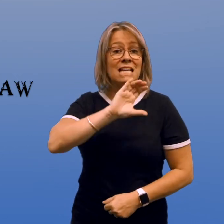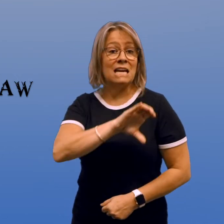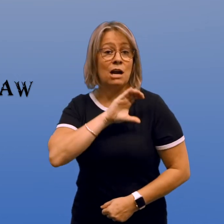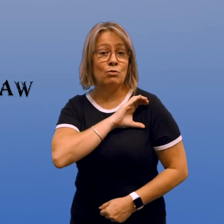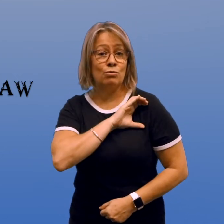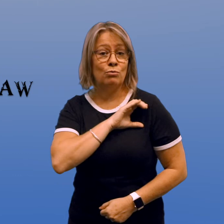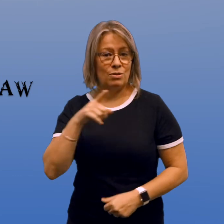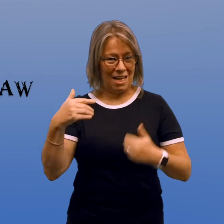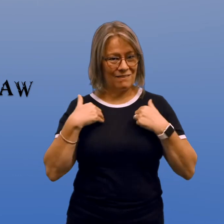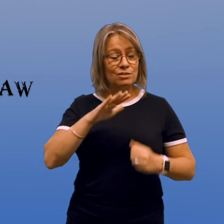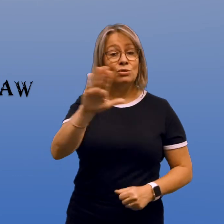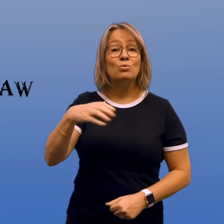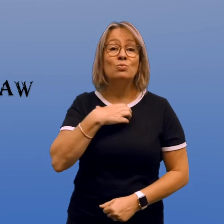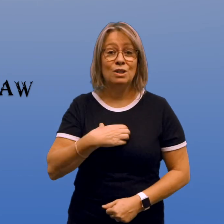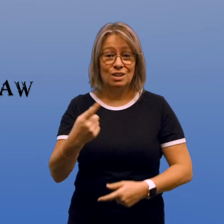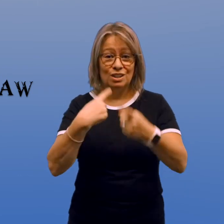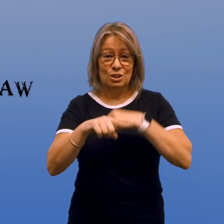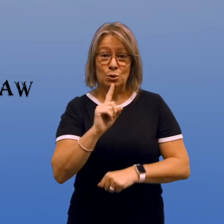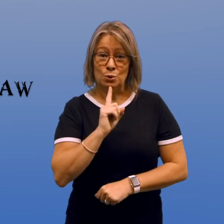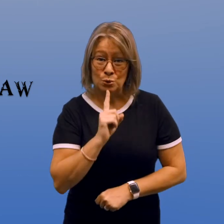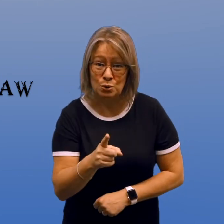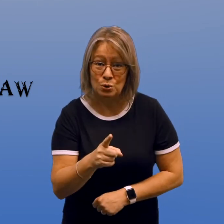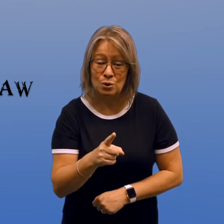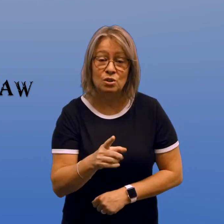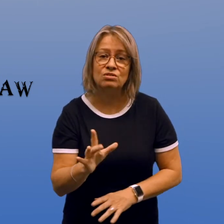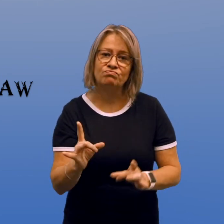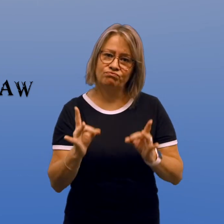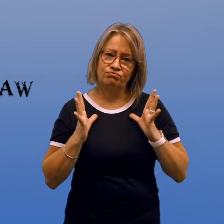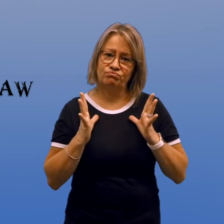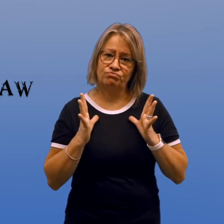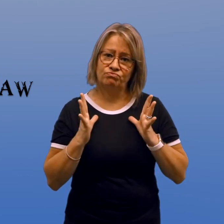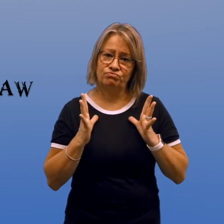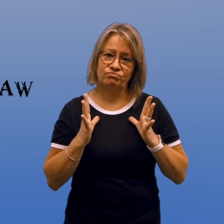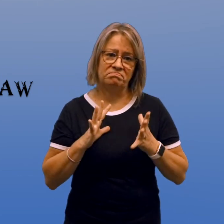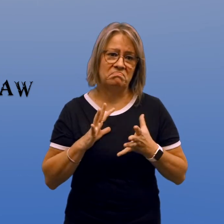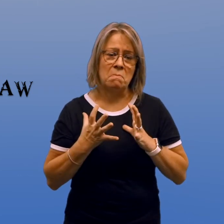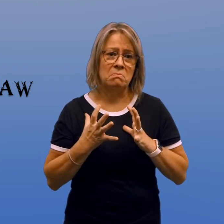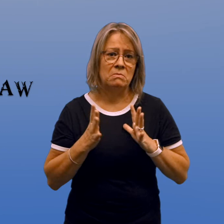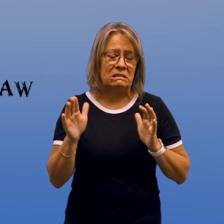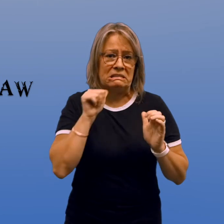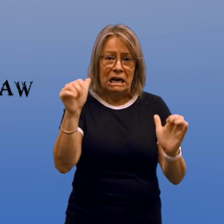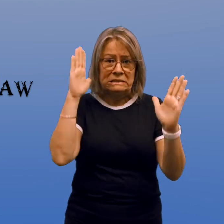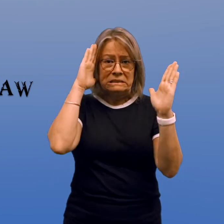The characters may have their wishes come true, but there is a downside to their wishes